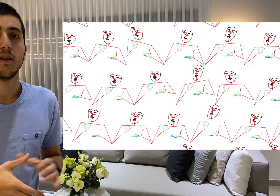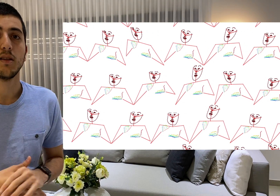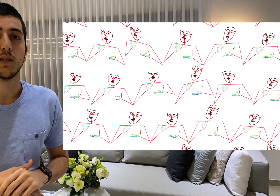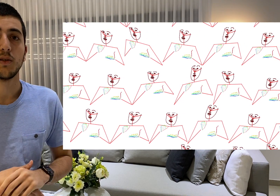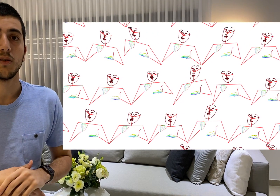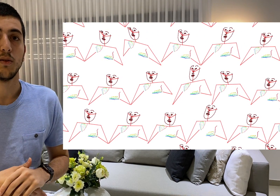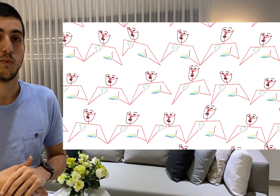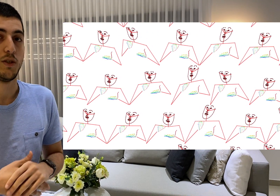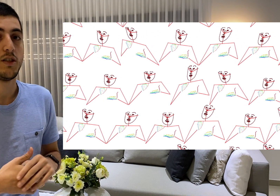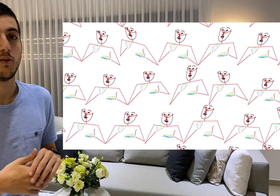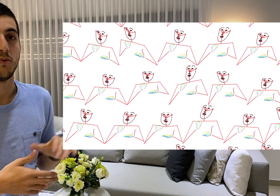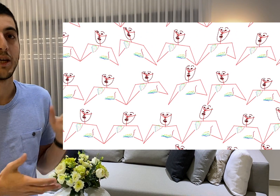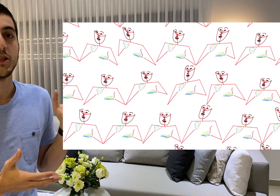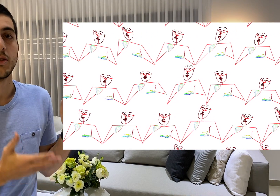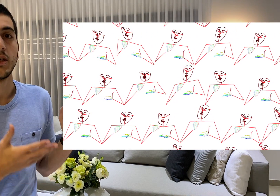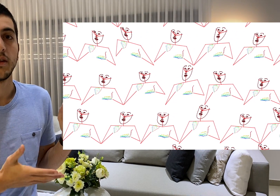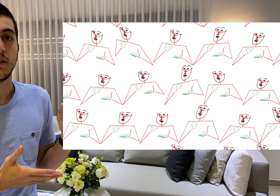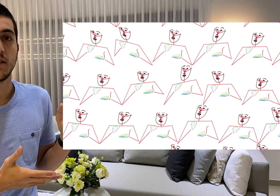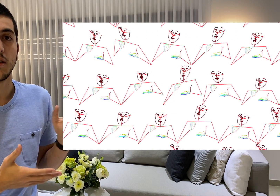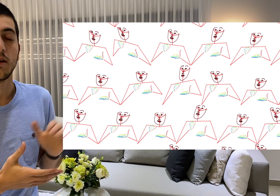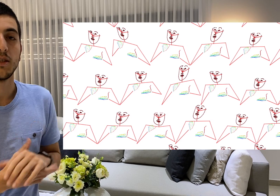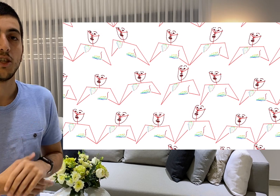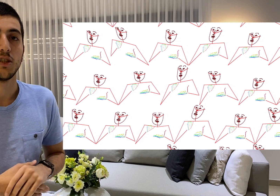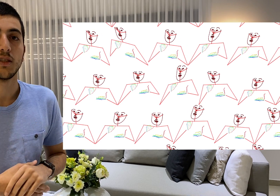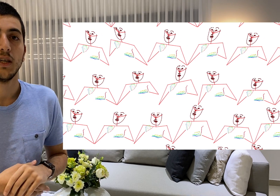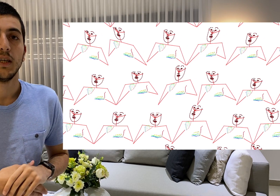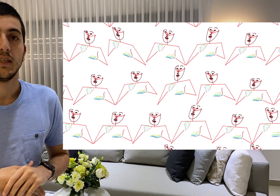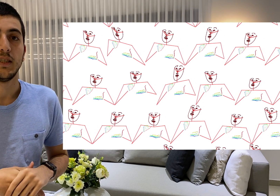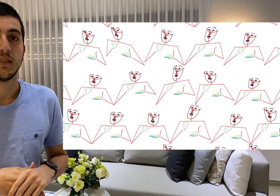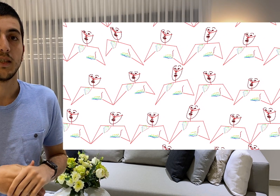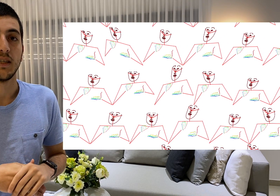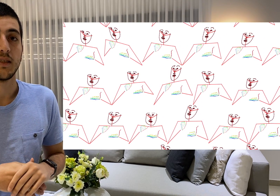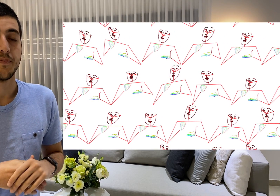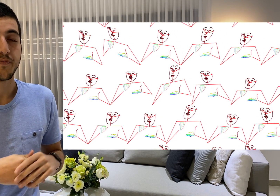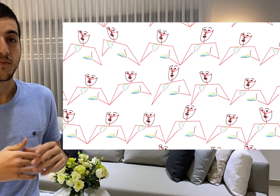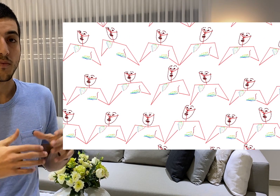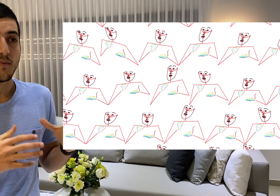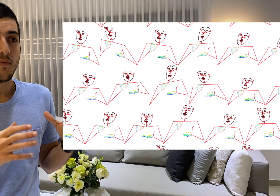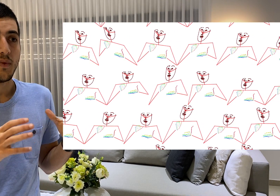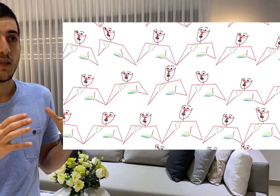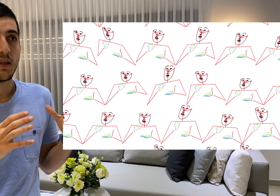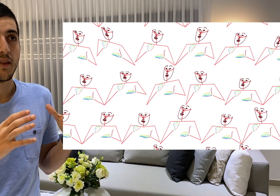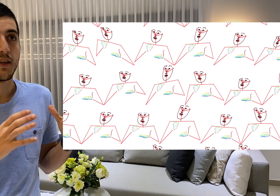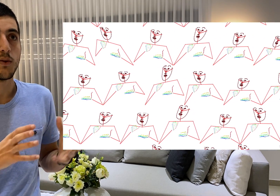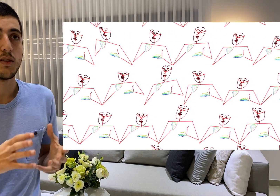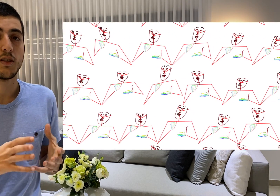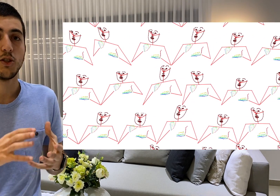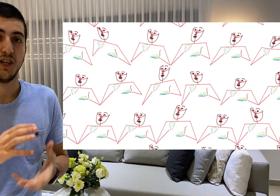that we need to make sure in these augmentations is that they don't change